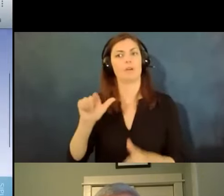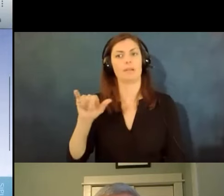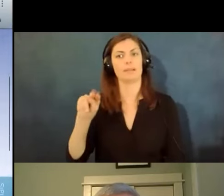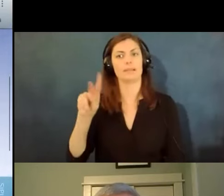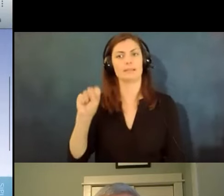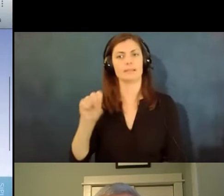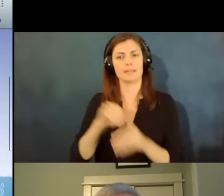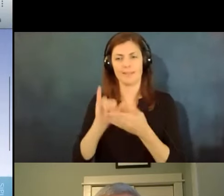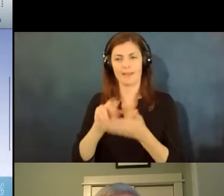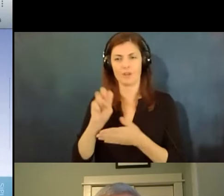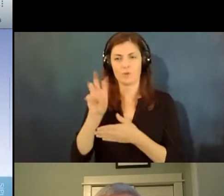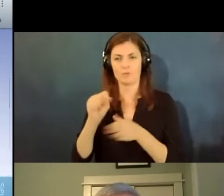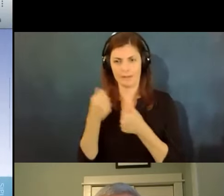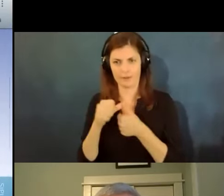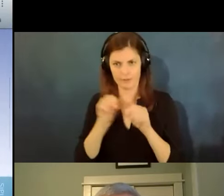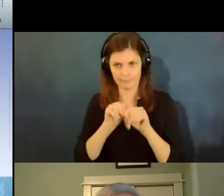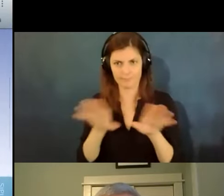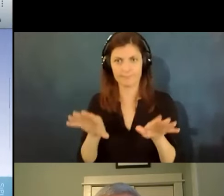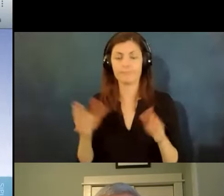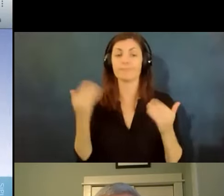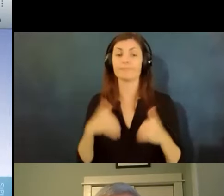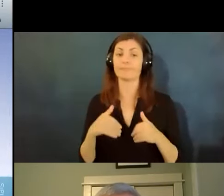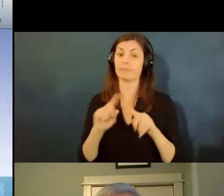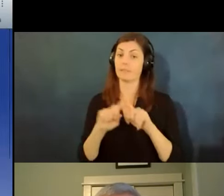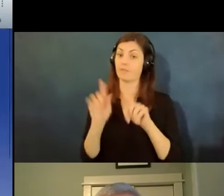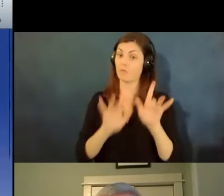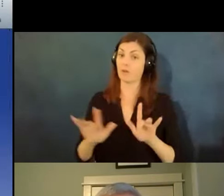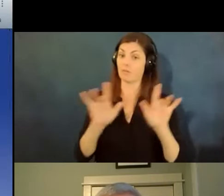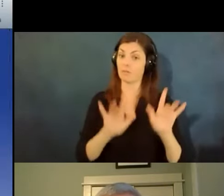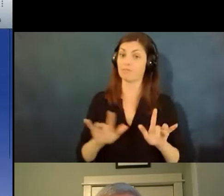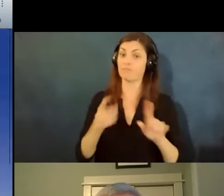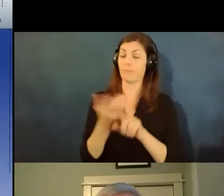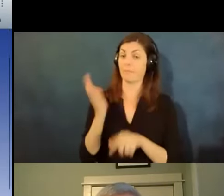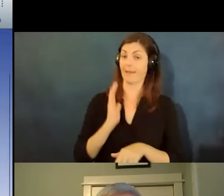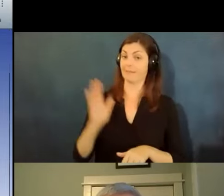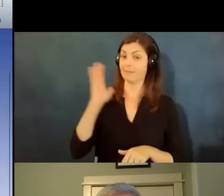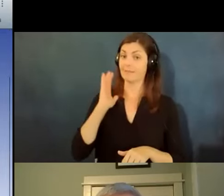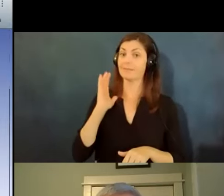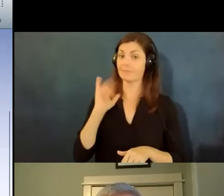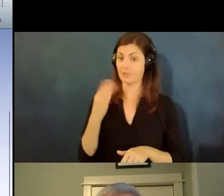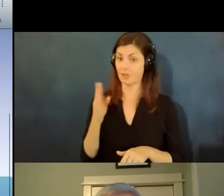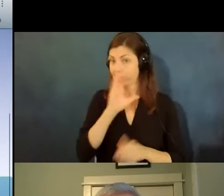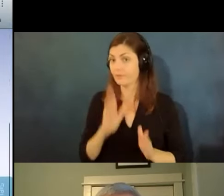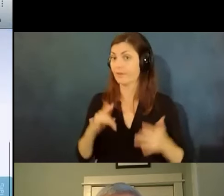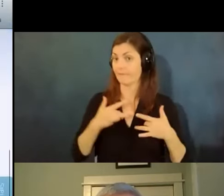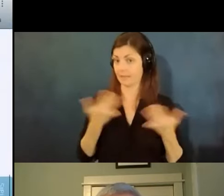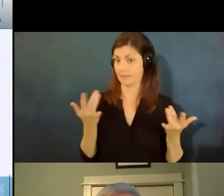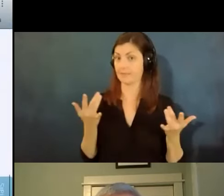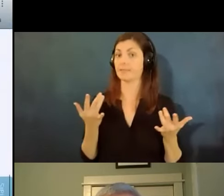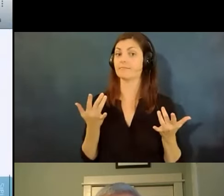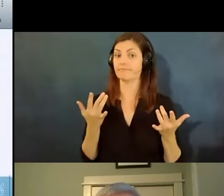we post our recorded events here so here you can see past job seekers events with various topics